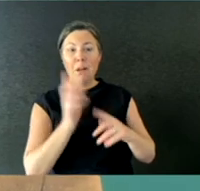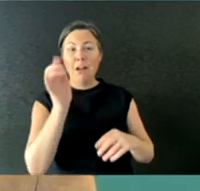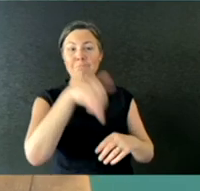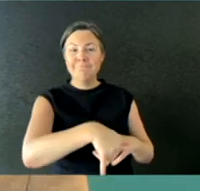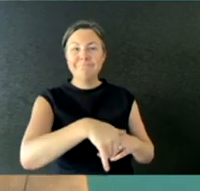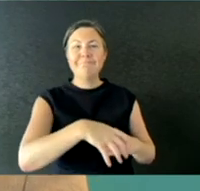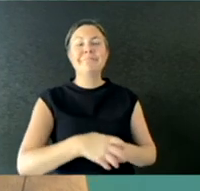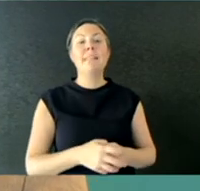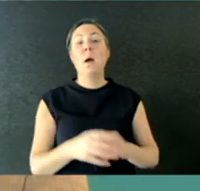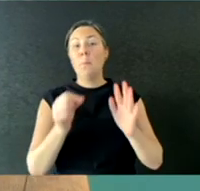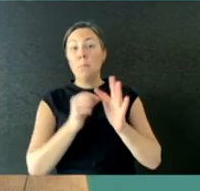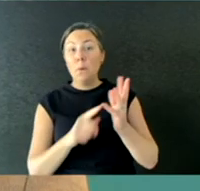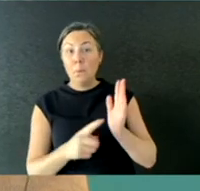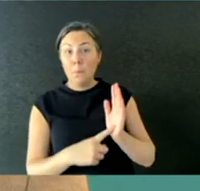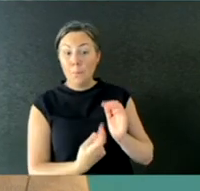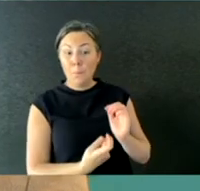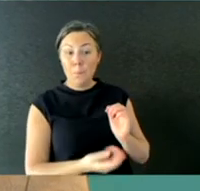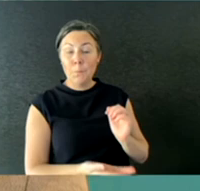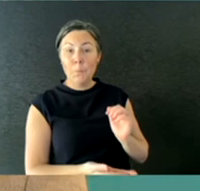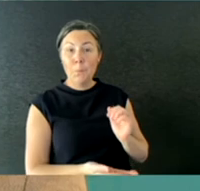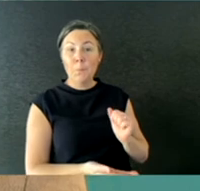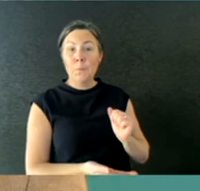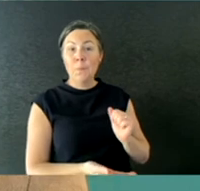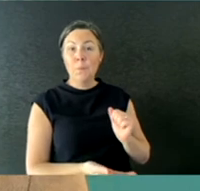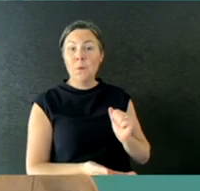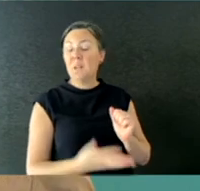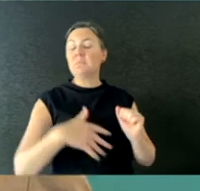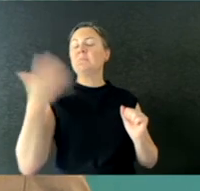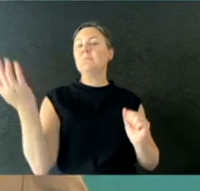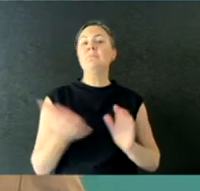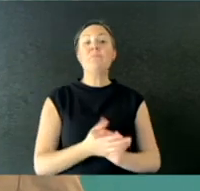And Paul, did you want another question? QUESTION: No, I'm fine, thanks. Okay. Good.